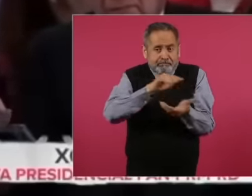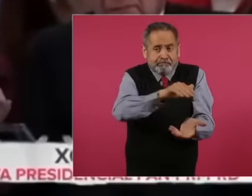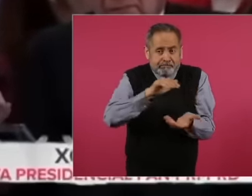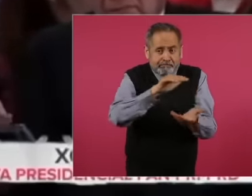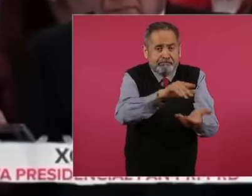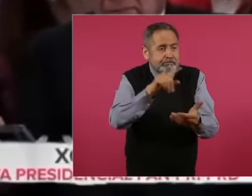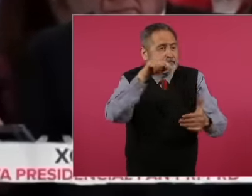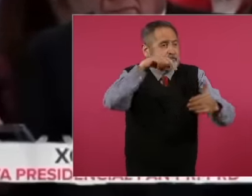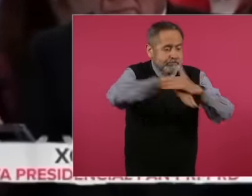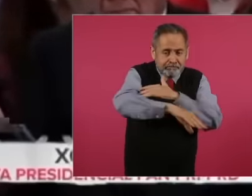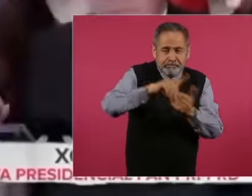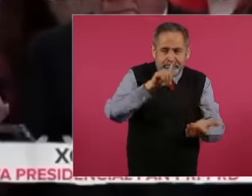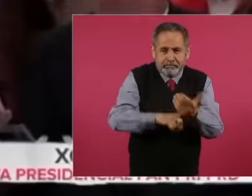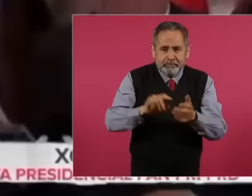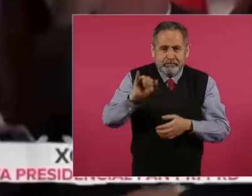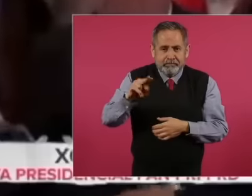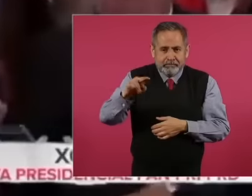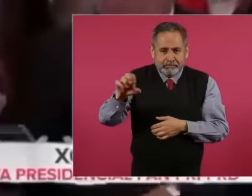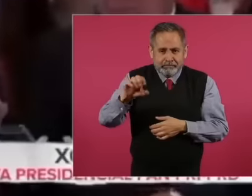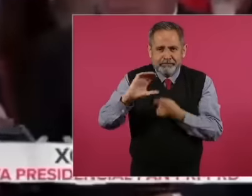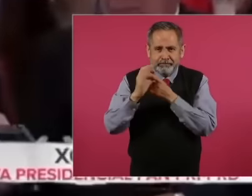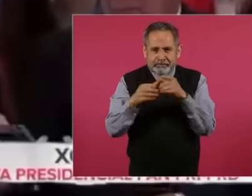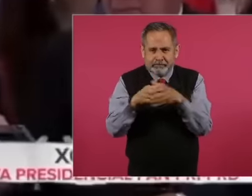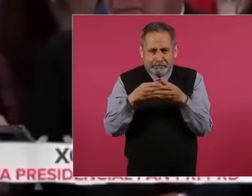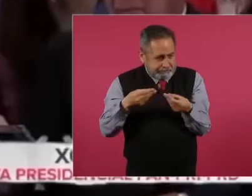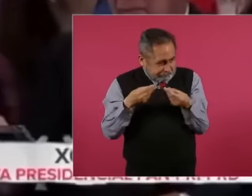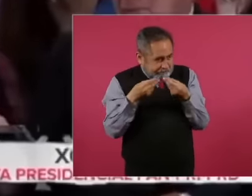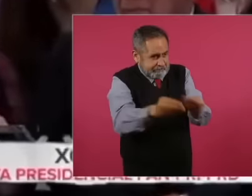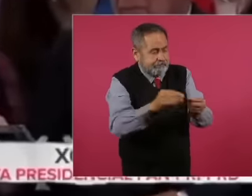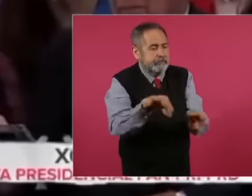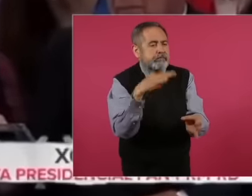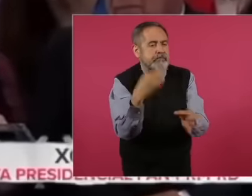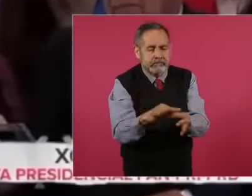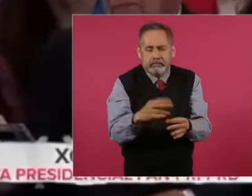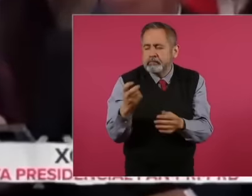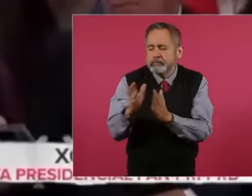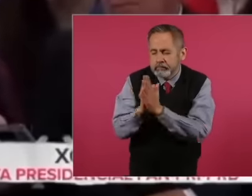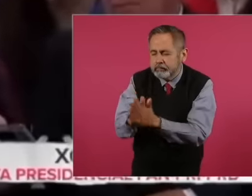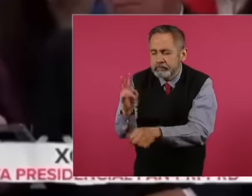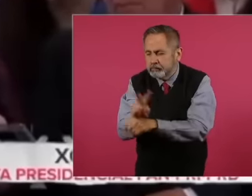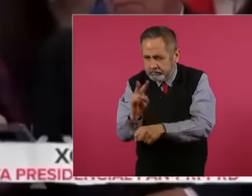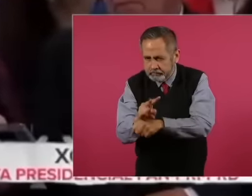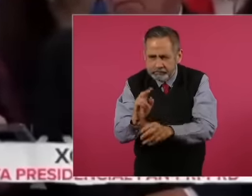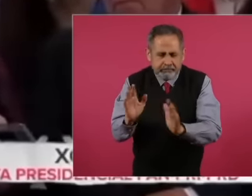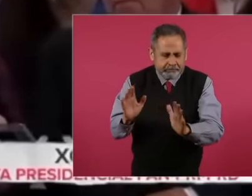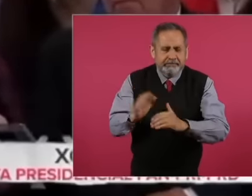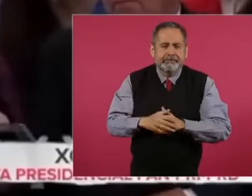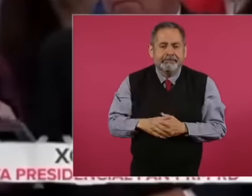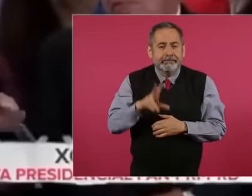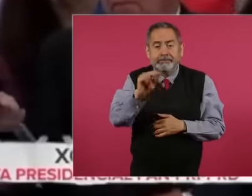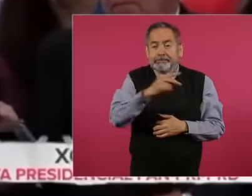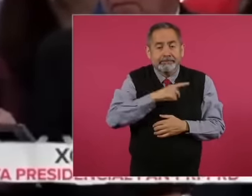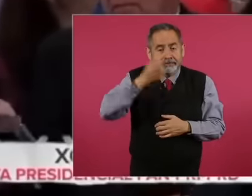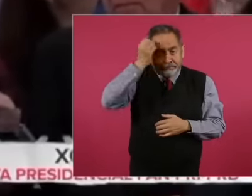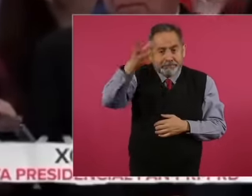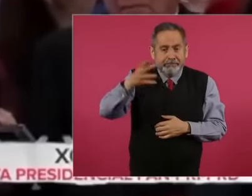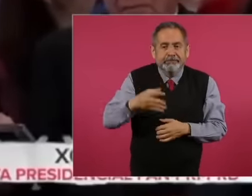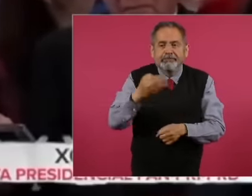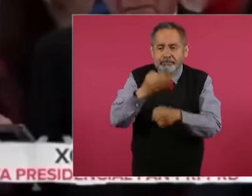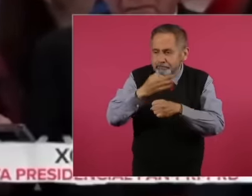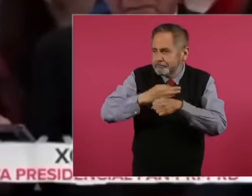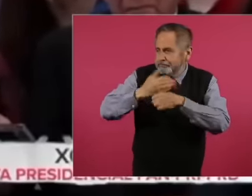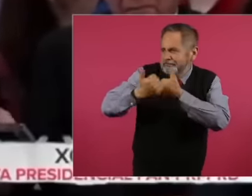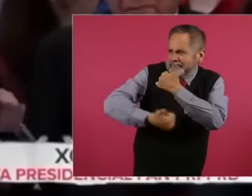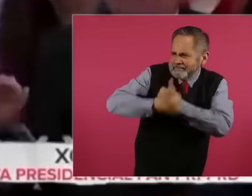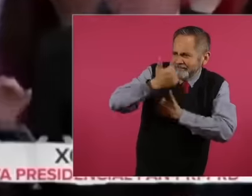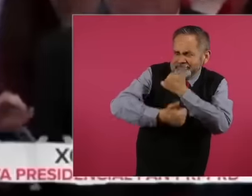they are delivered to the district committee. Let us not forget that we are competing against